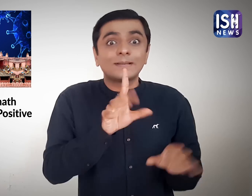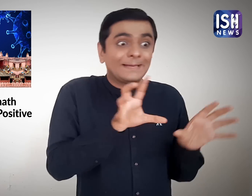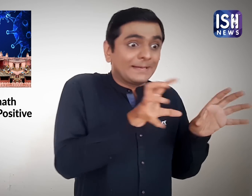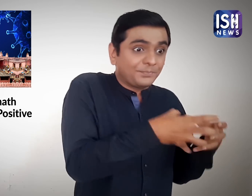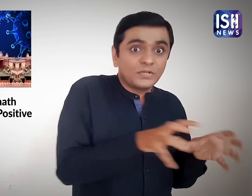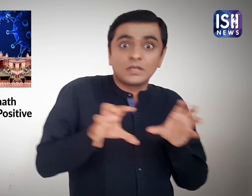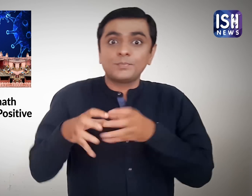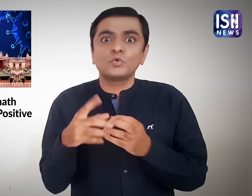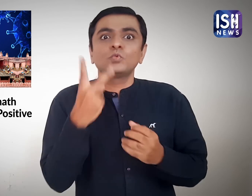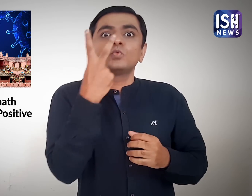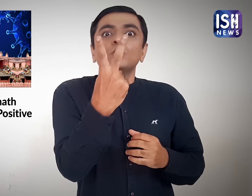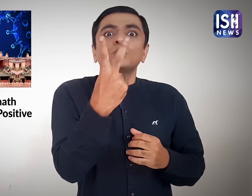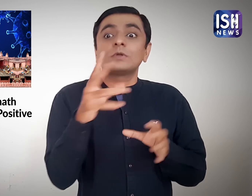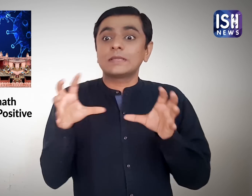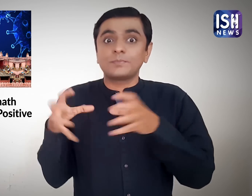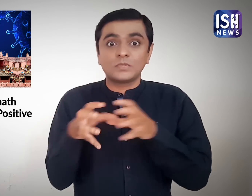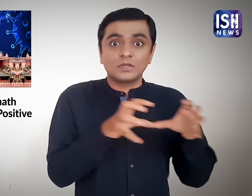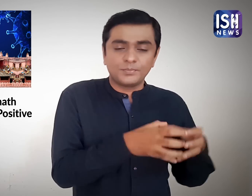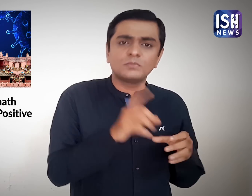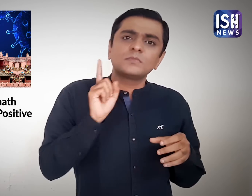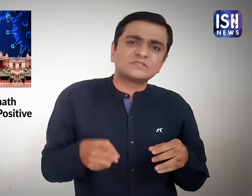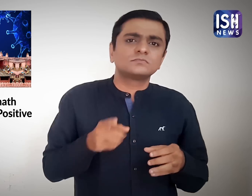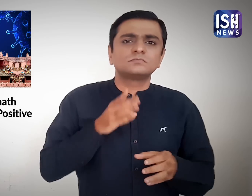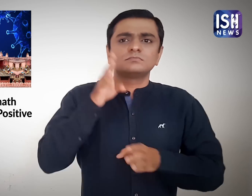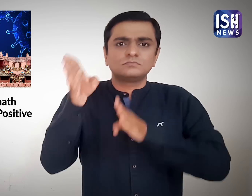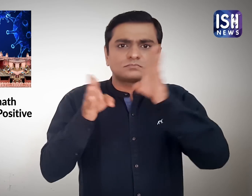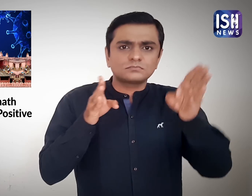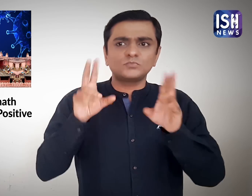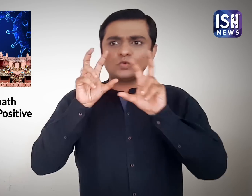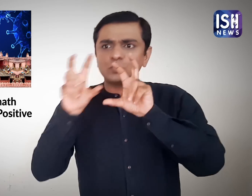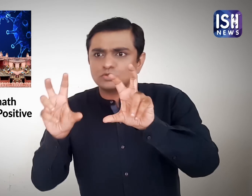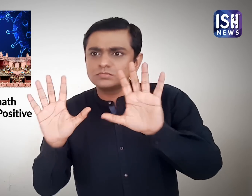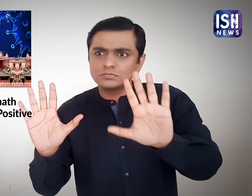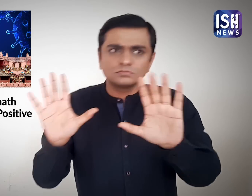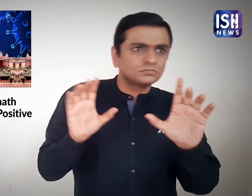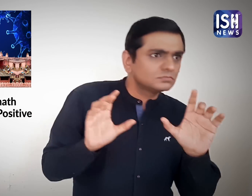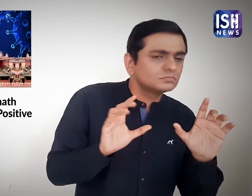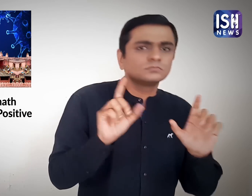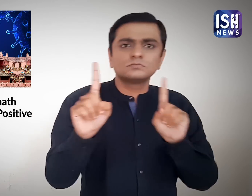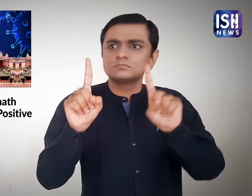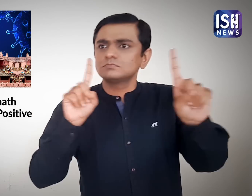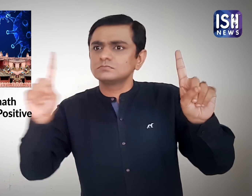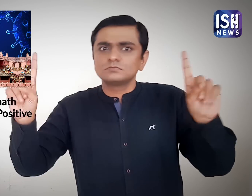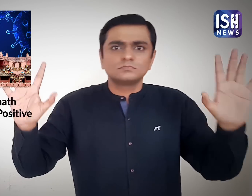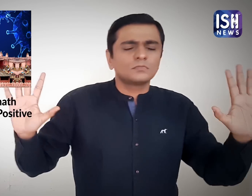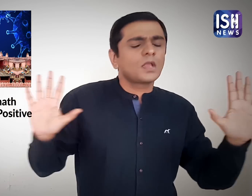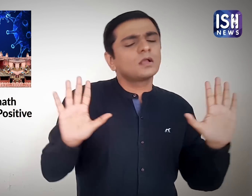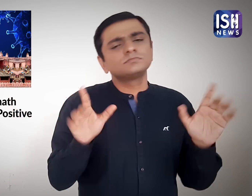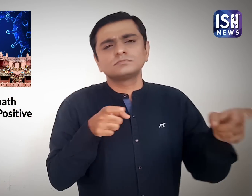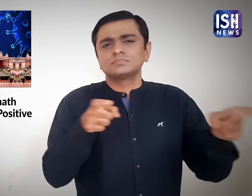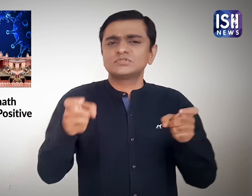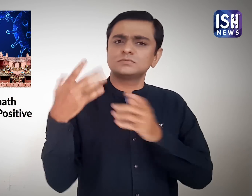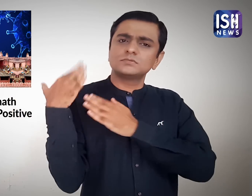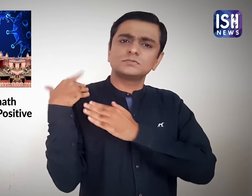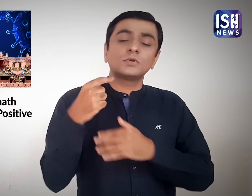Two teams will regularly perform checks.